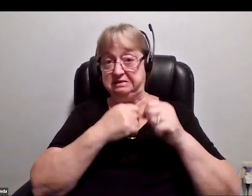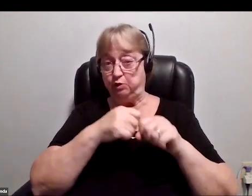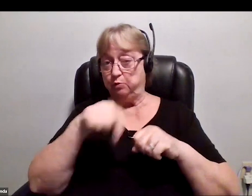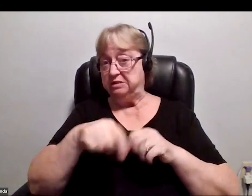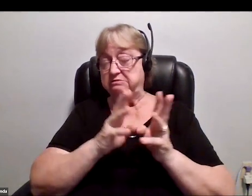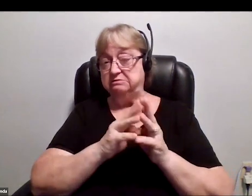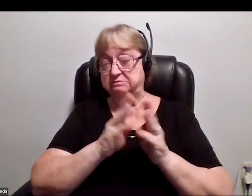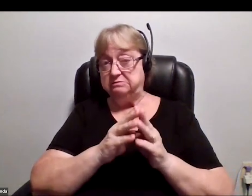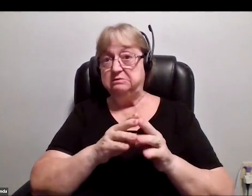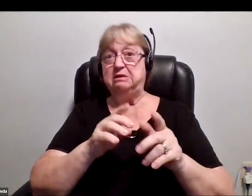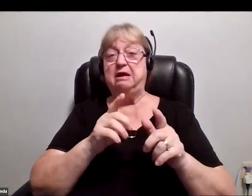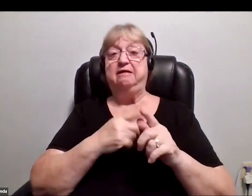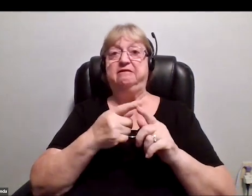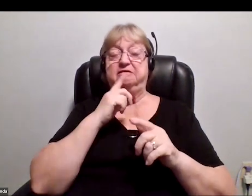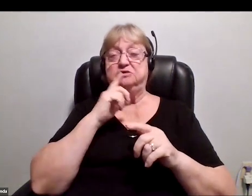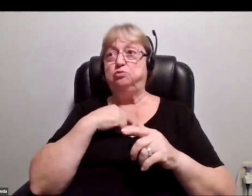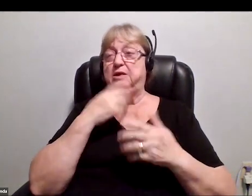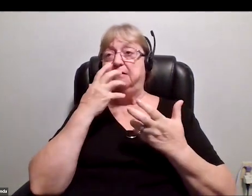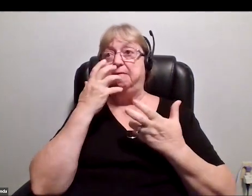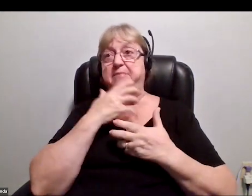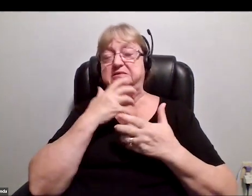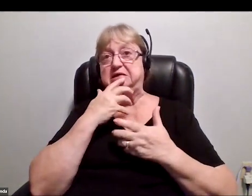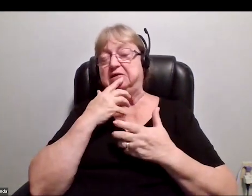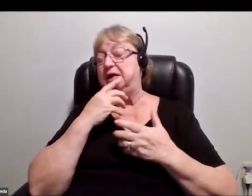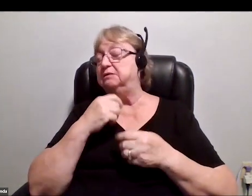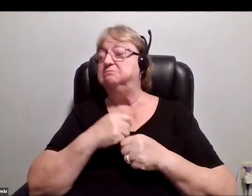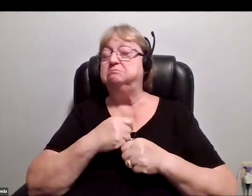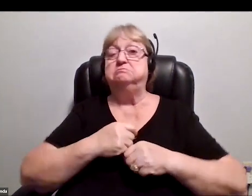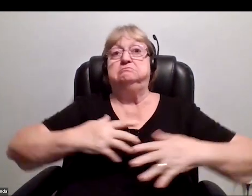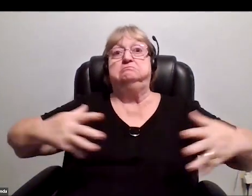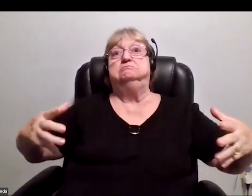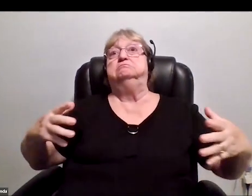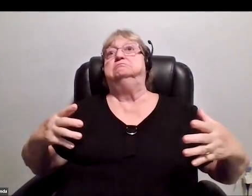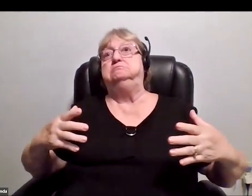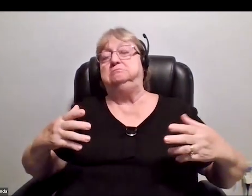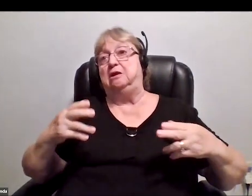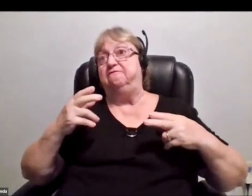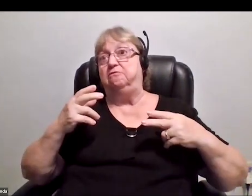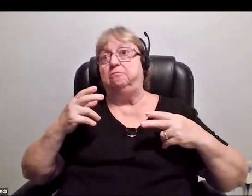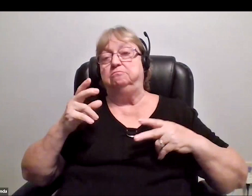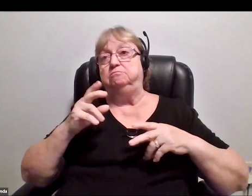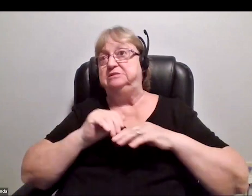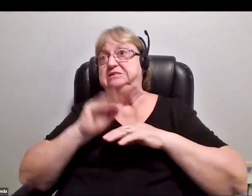almost like Cambrian explosion of humanity suddenly sending ordinary people to space.